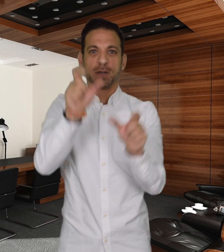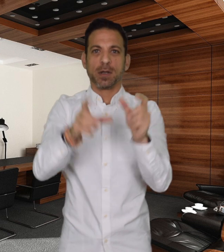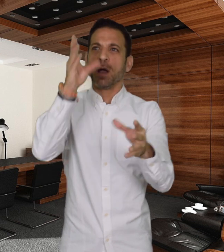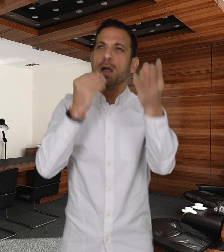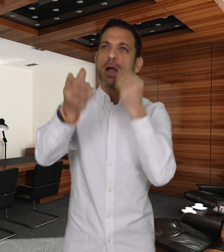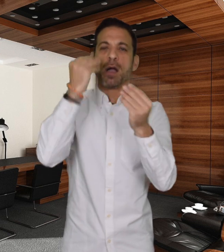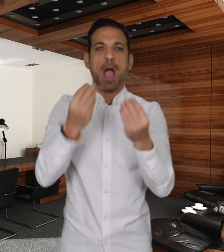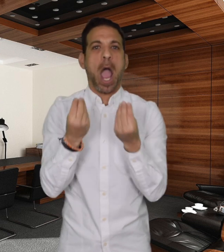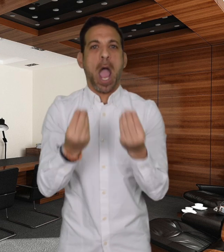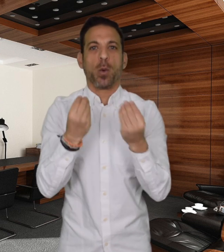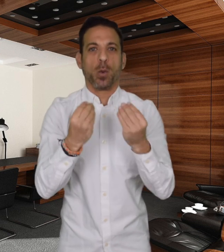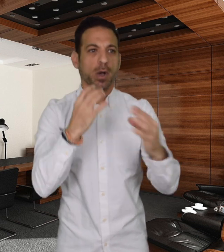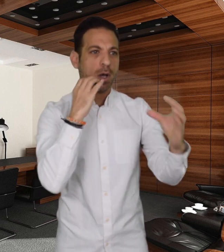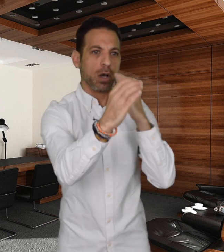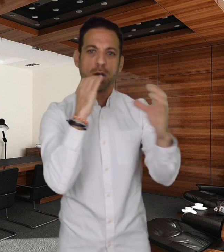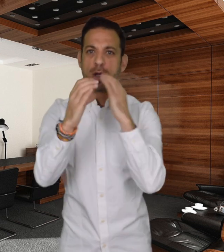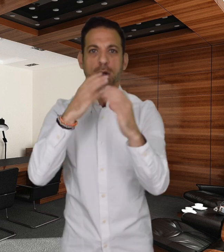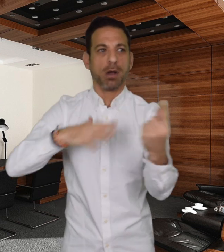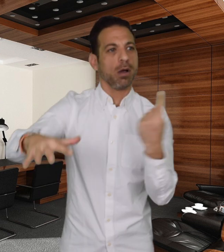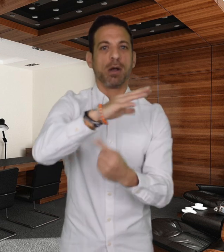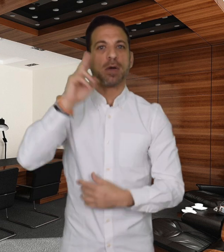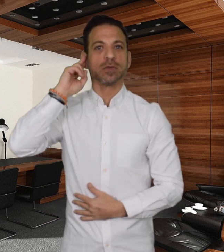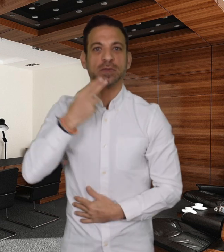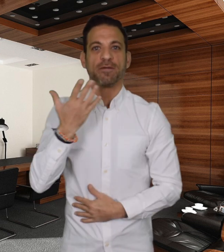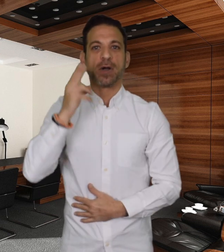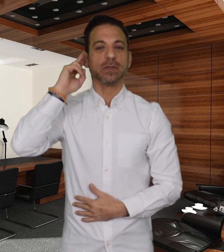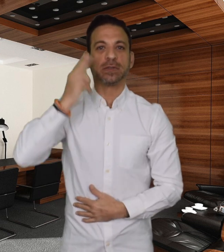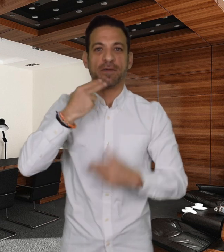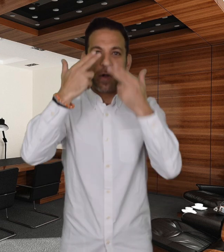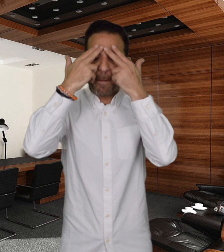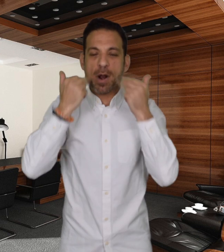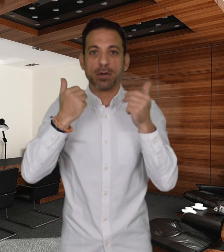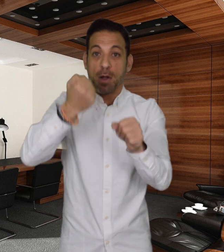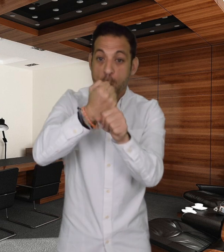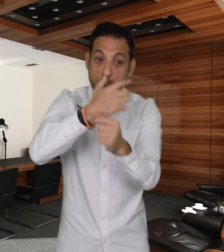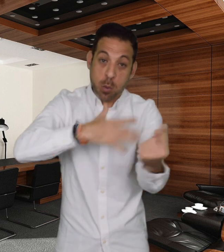and Deafblind people when at work or in social life.